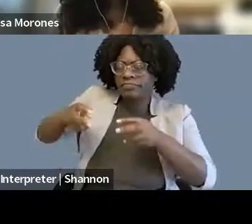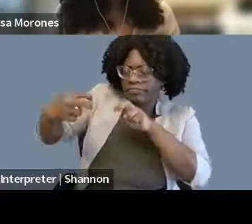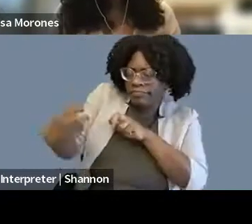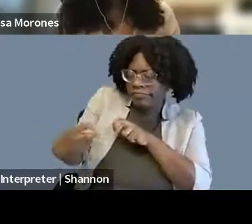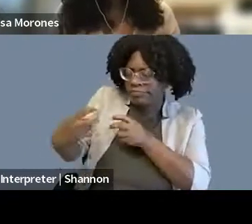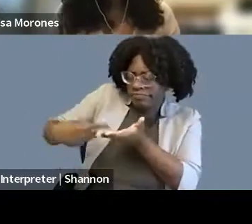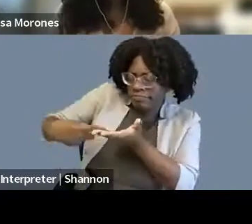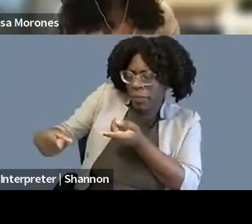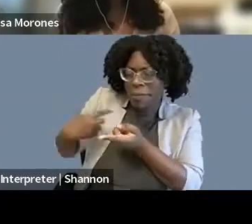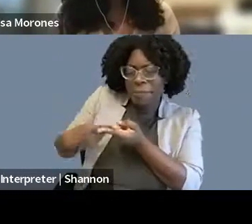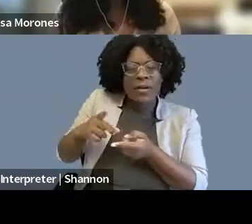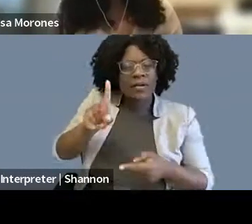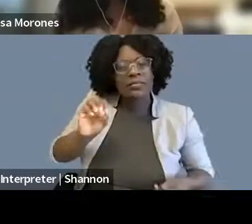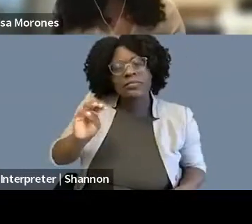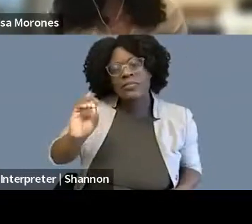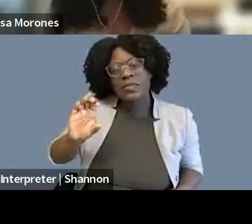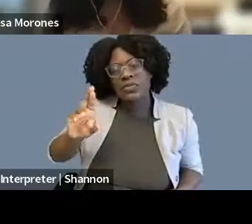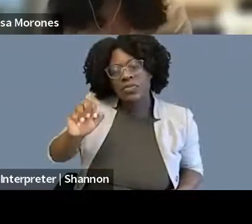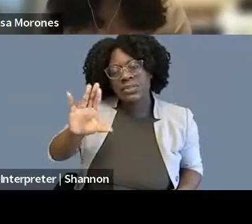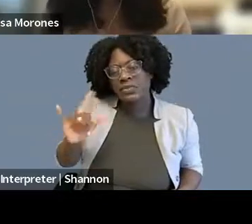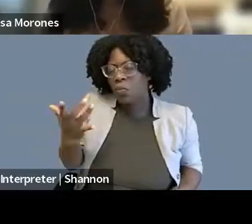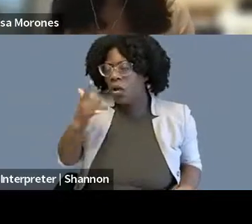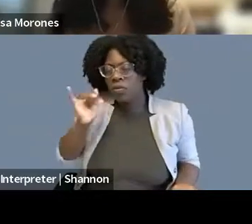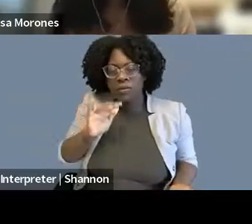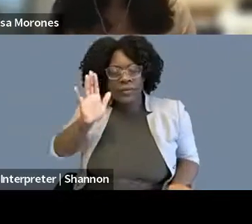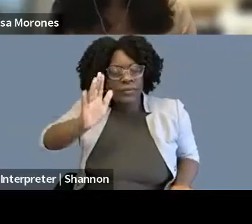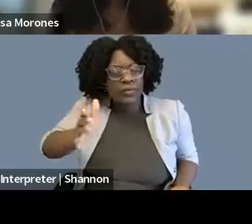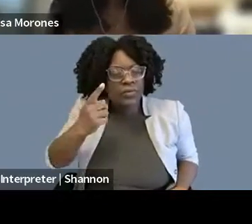And so I mostly attend a lot of meetings.